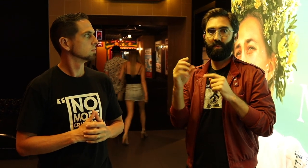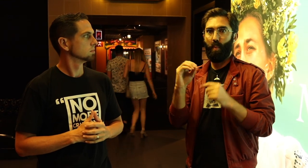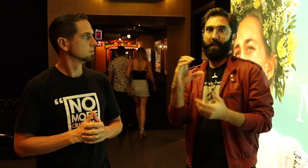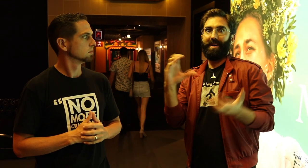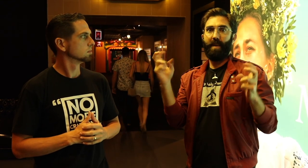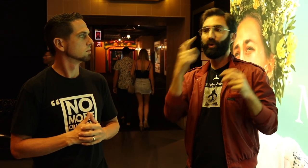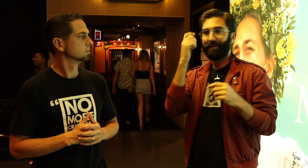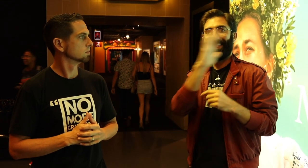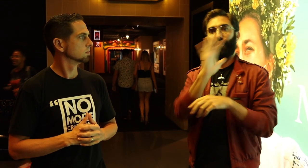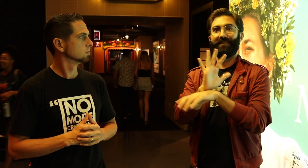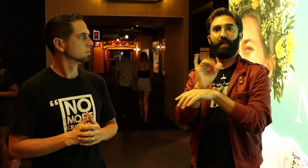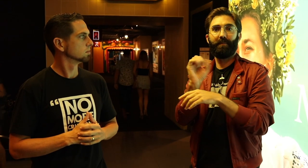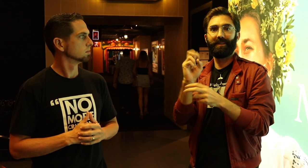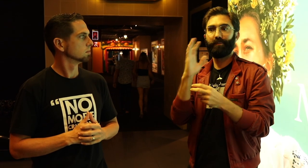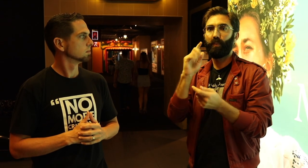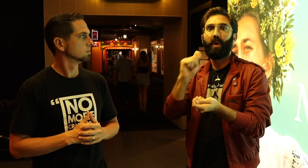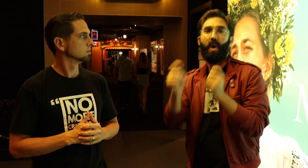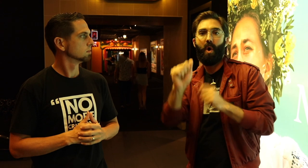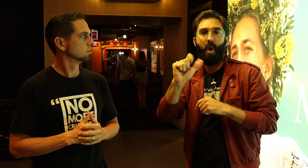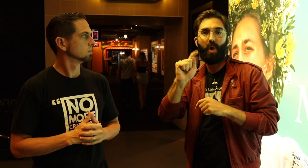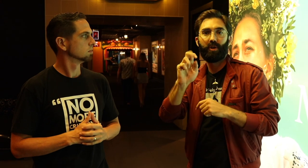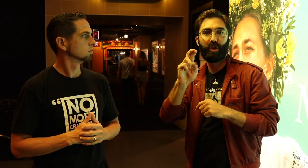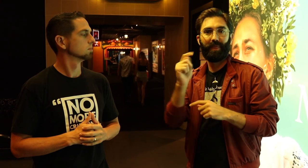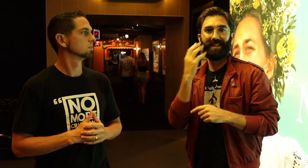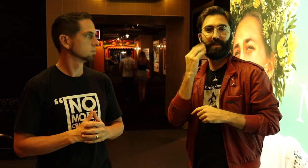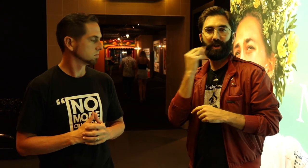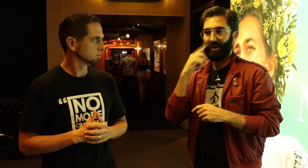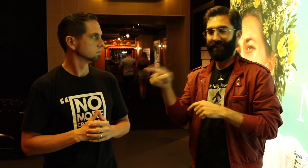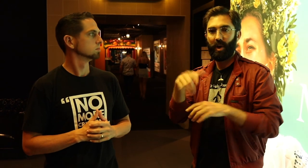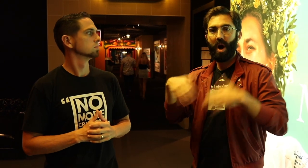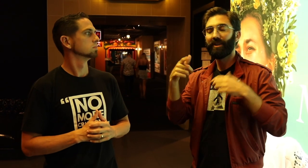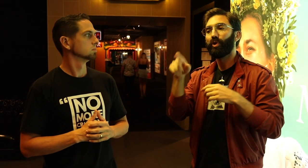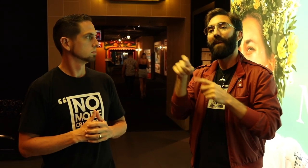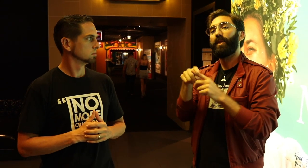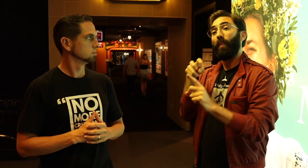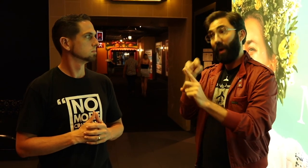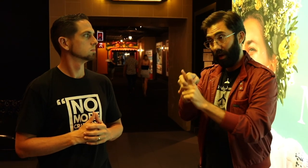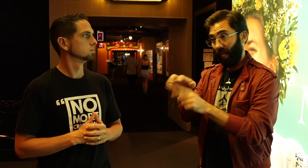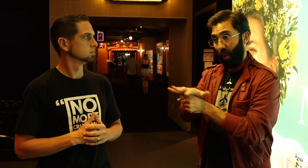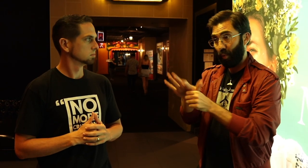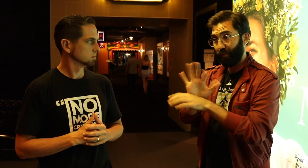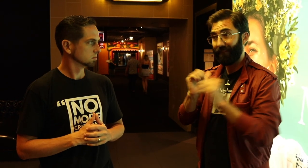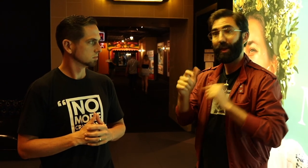With open captioning, the film is effectively altered changing what the audience experience watching the show. You have to find your local movie theatre and they have